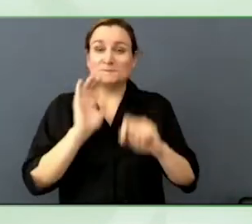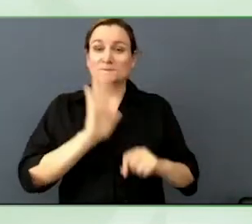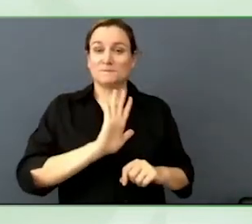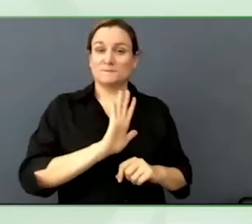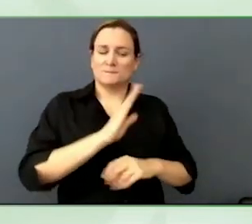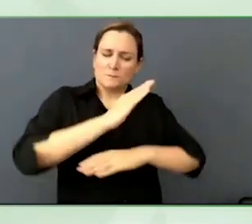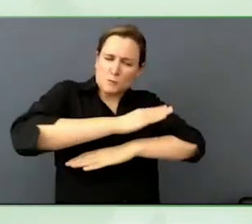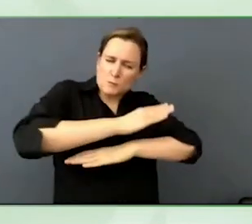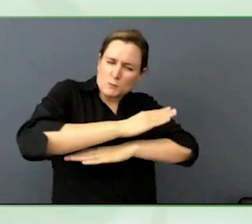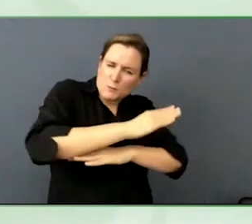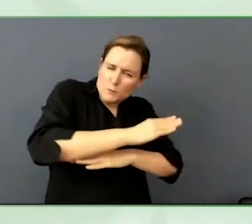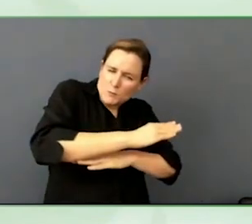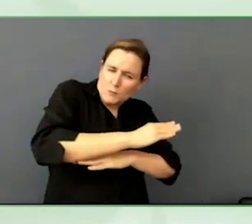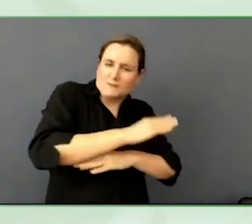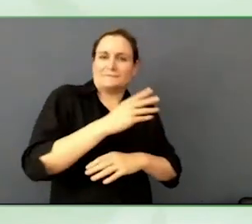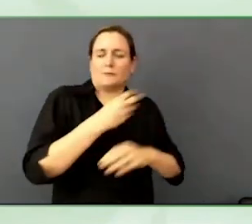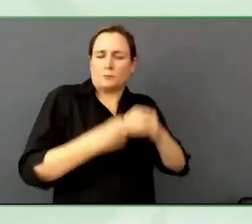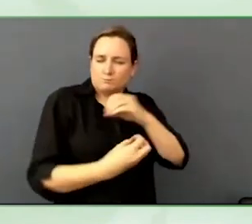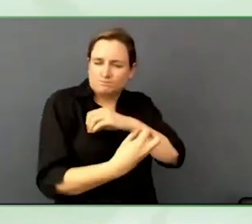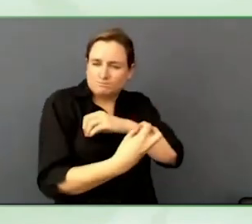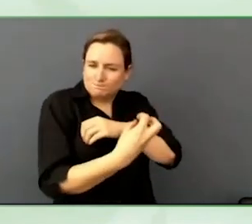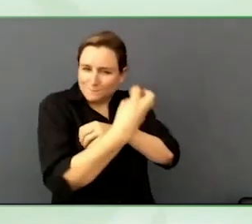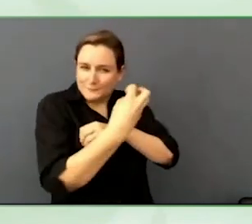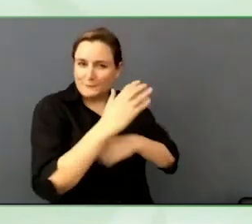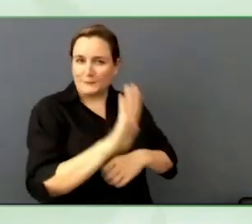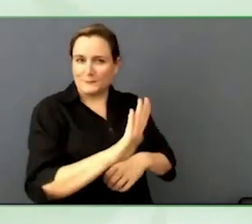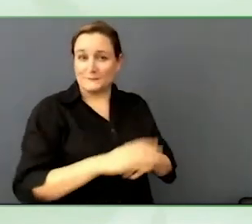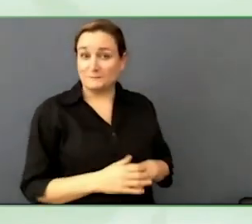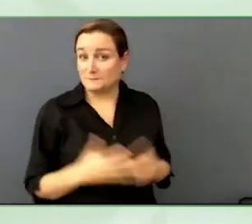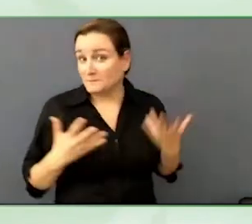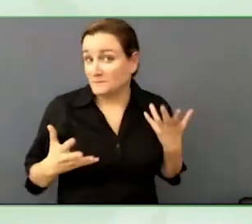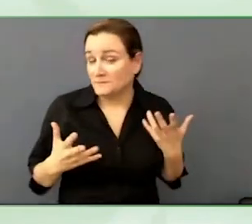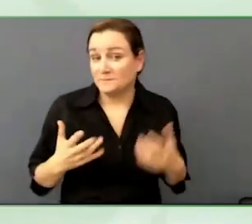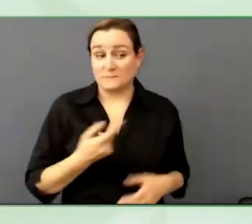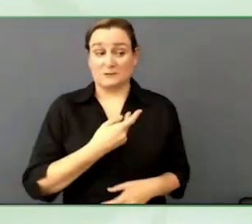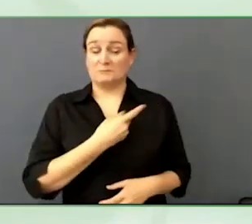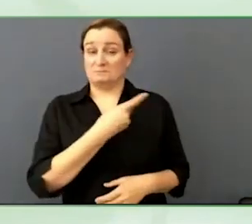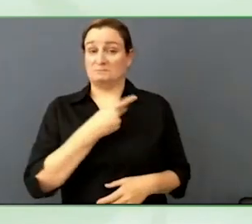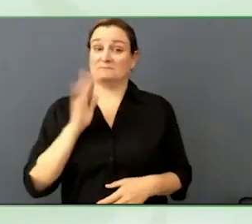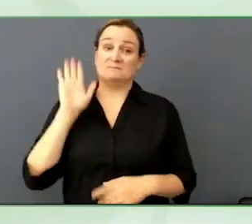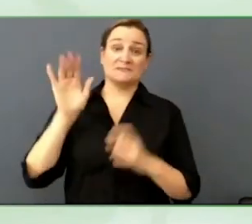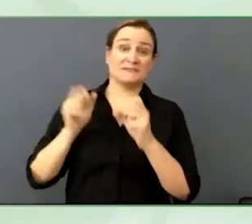Perhaps you and I can make it next year together in person to Vienna.